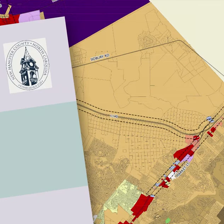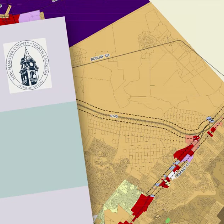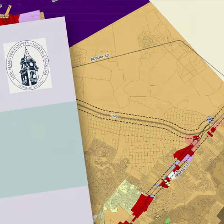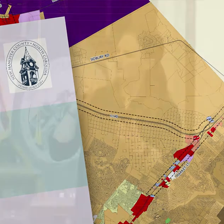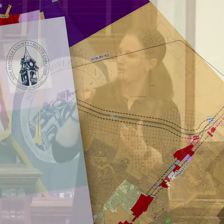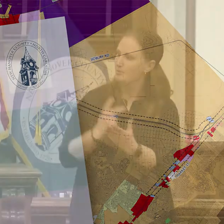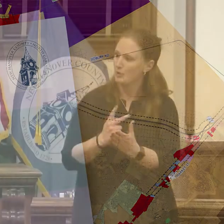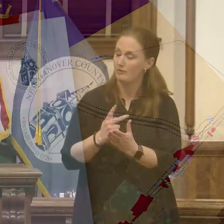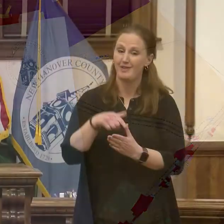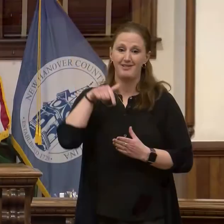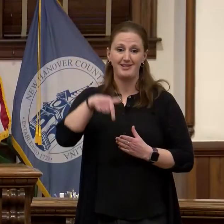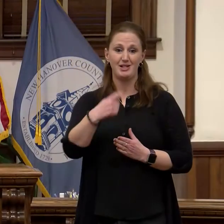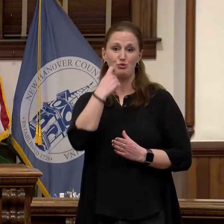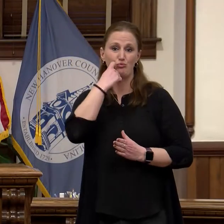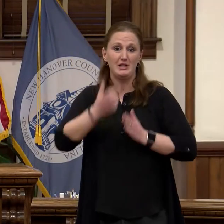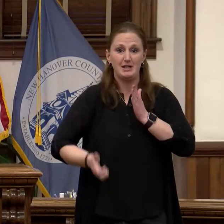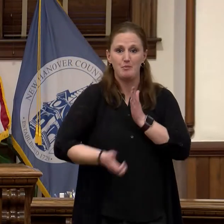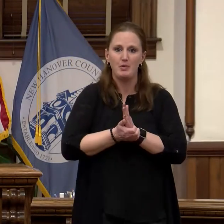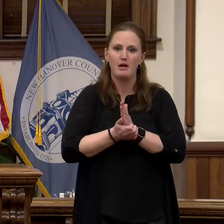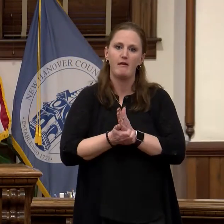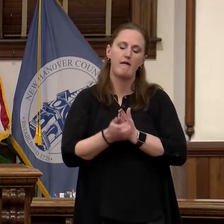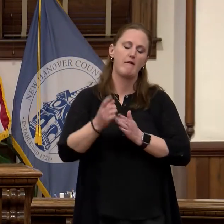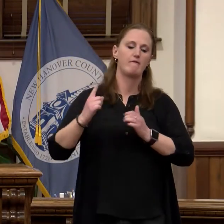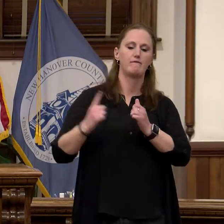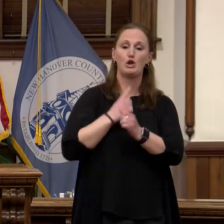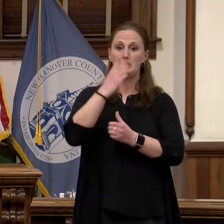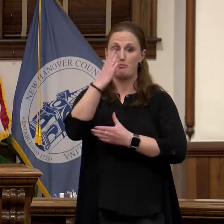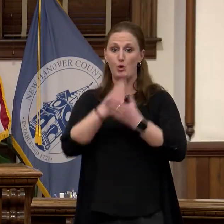was the first phase in the county's development code update and provided the